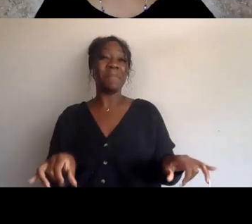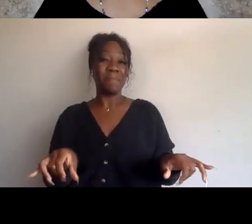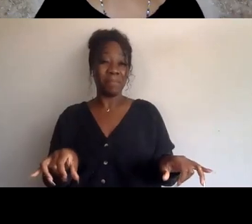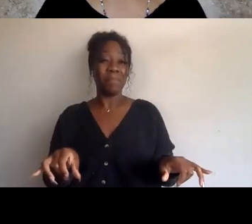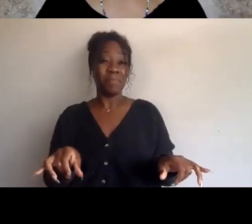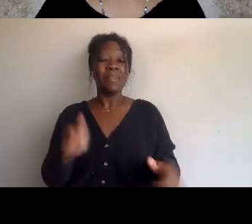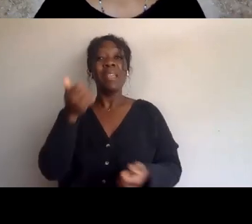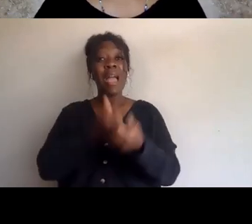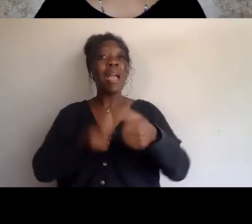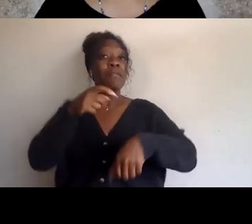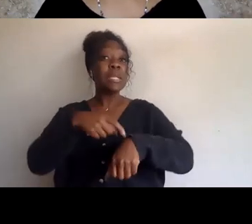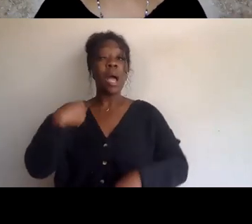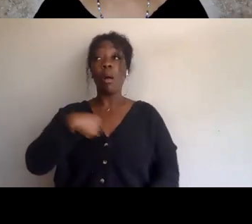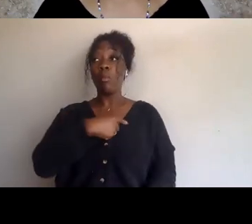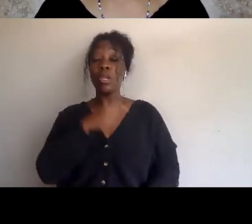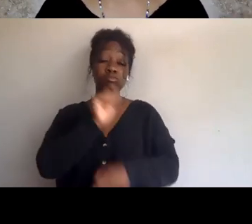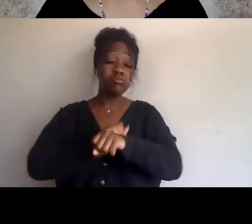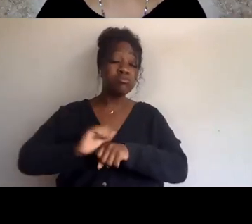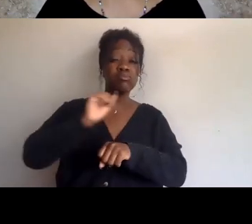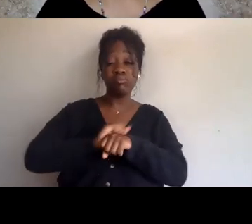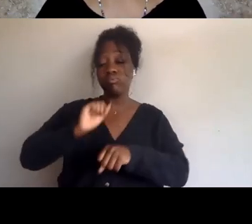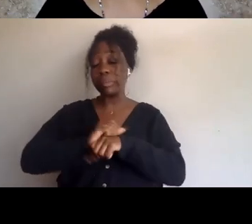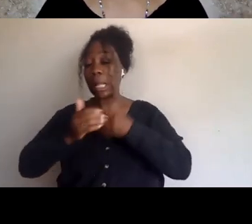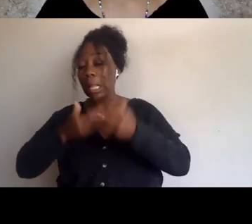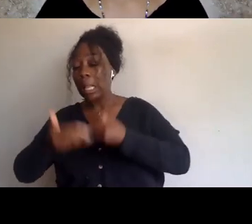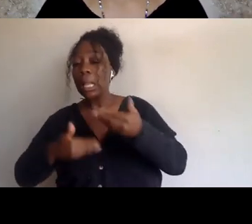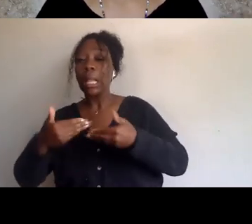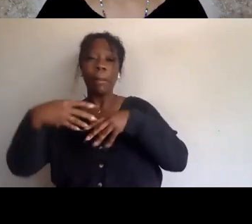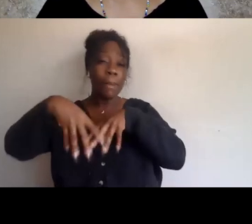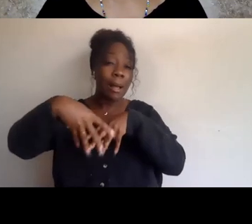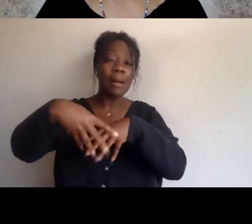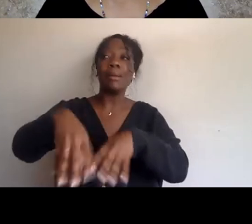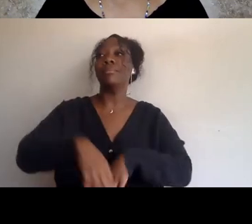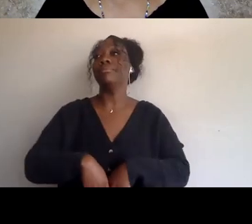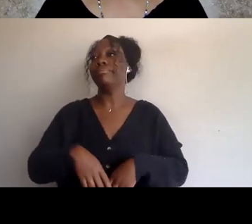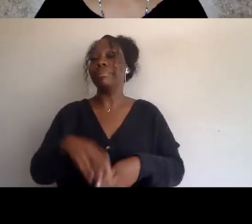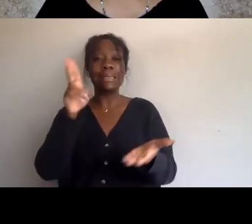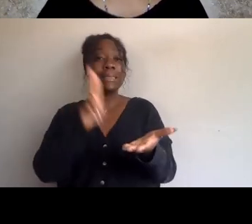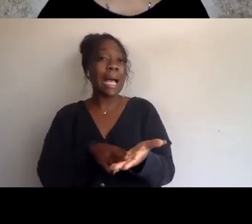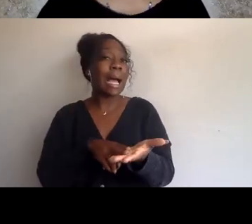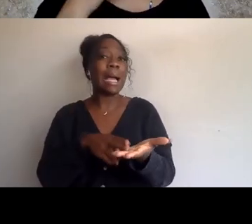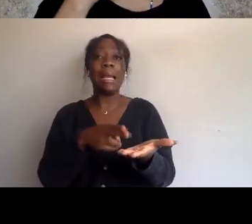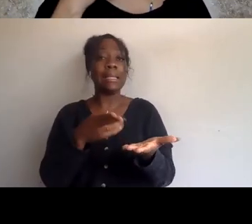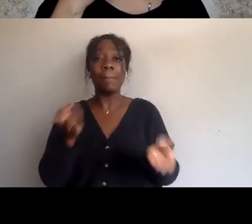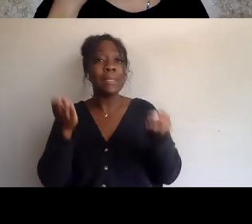every time, you know, we work on a new policy, every time we sign a petition or lobby an elected official,